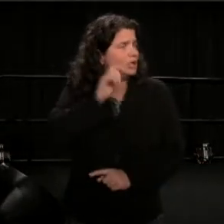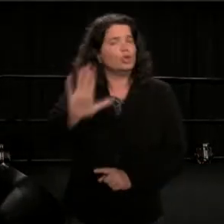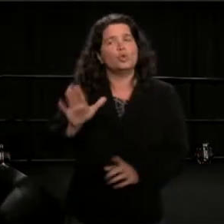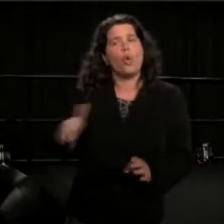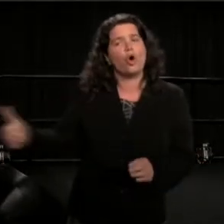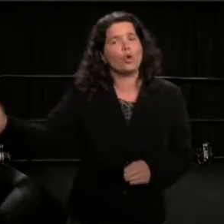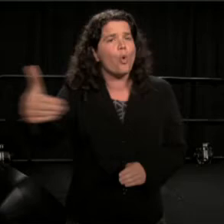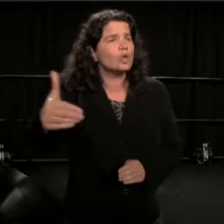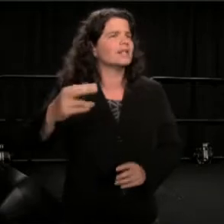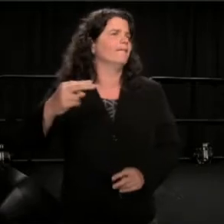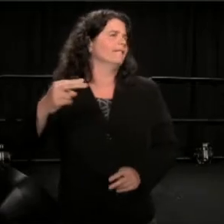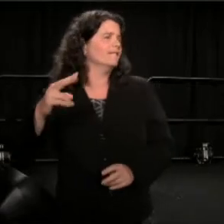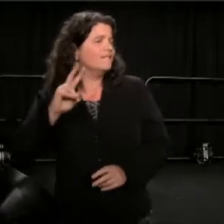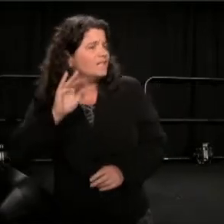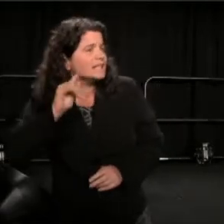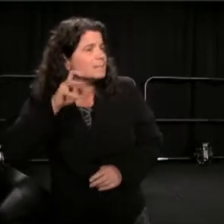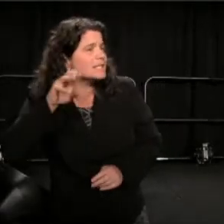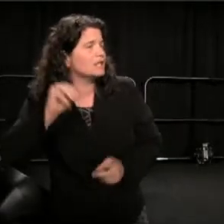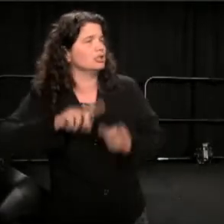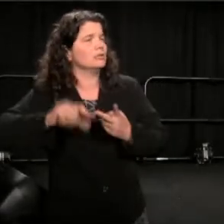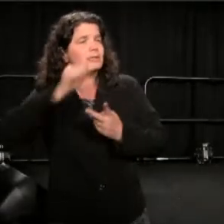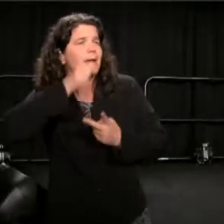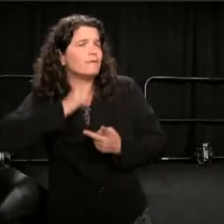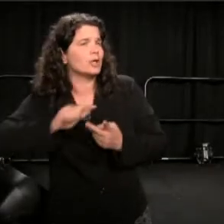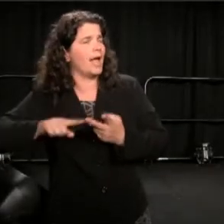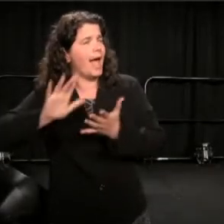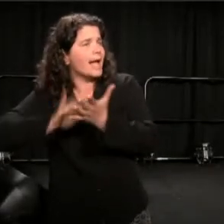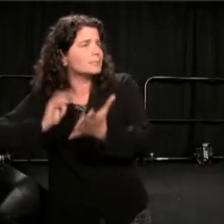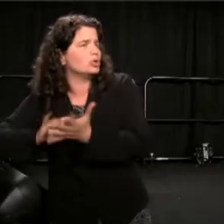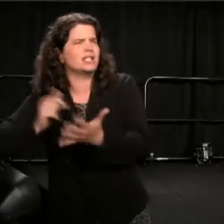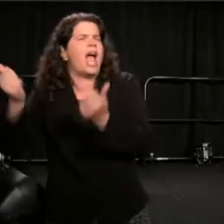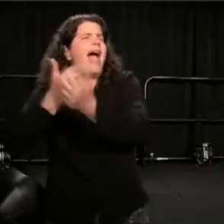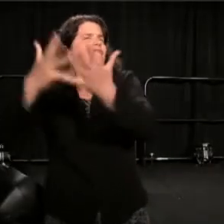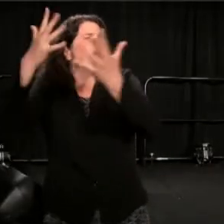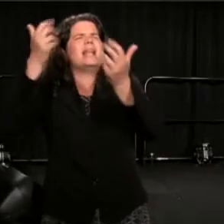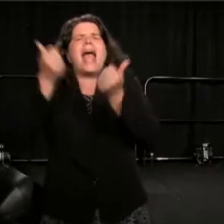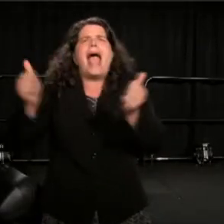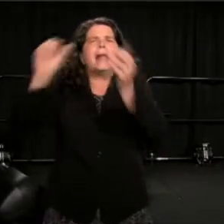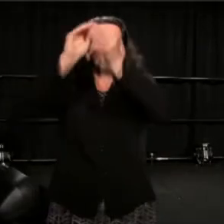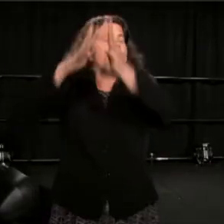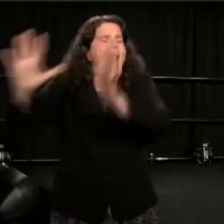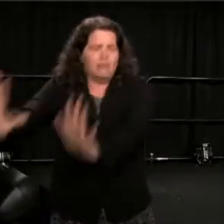and suffering and exploitation; everything in the world. We can take any number-- and I represent the group,